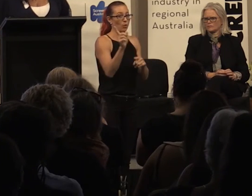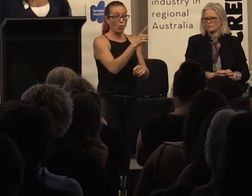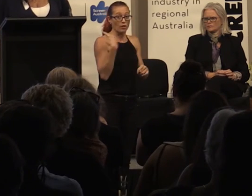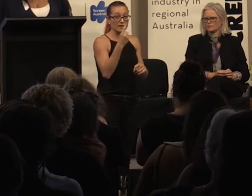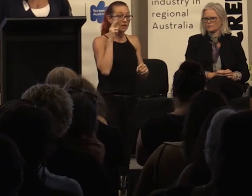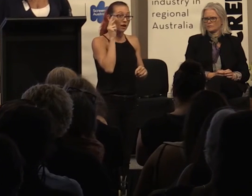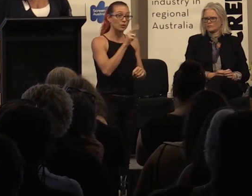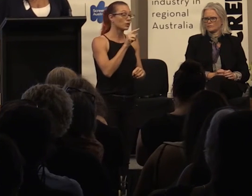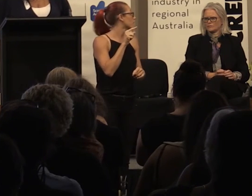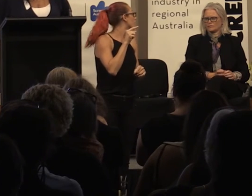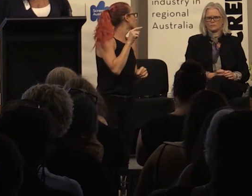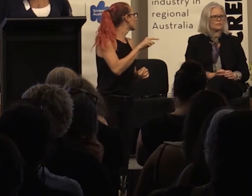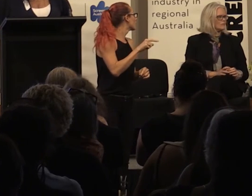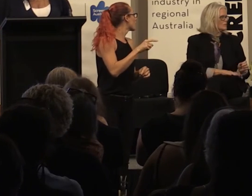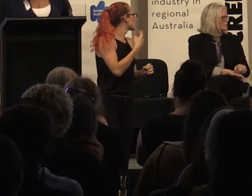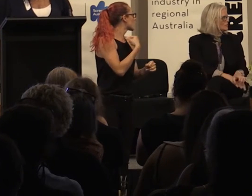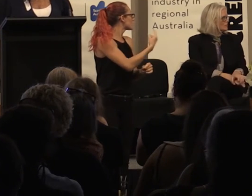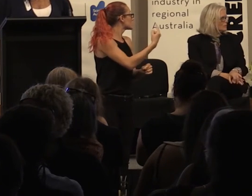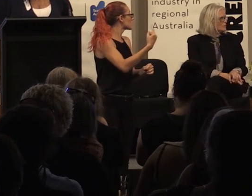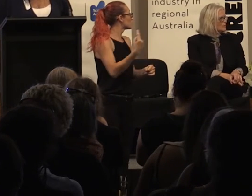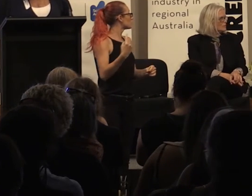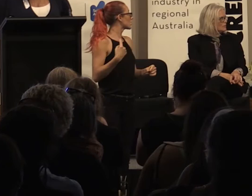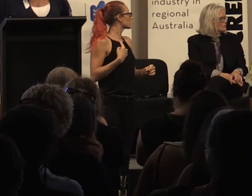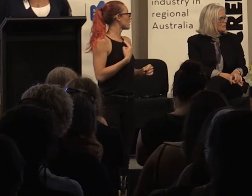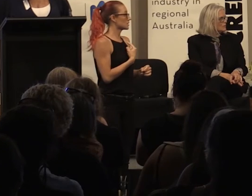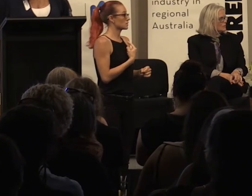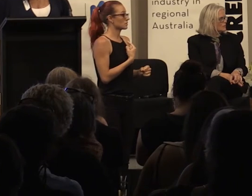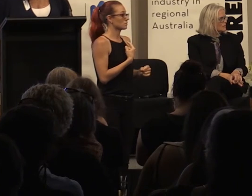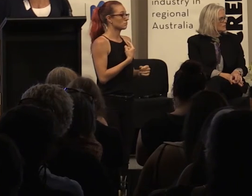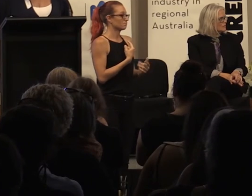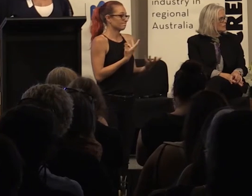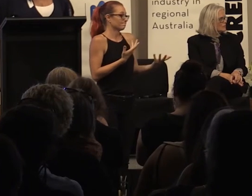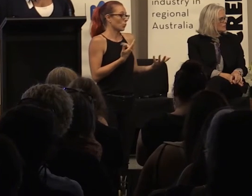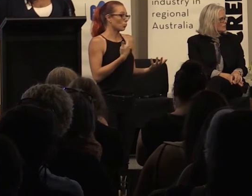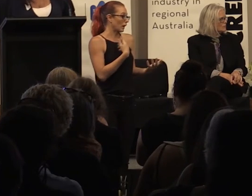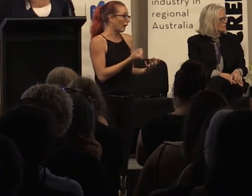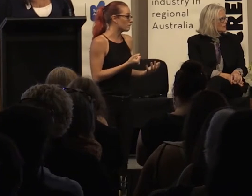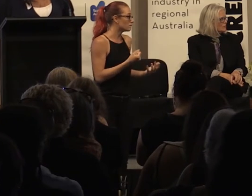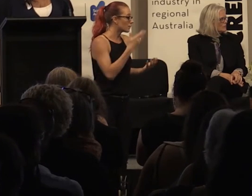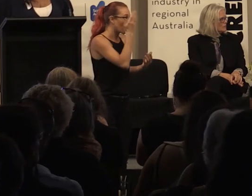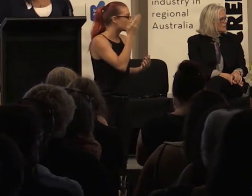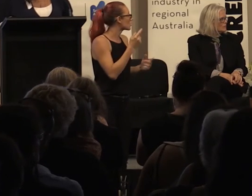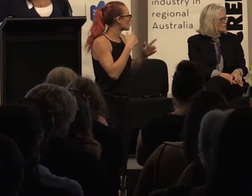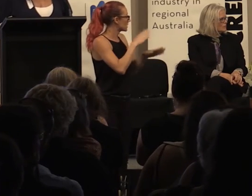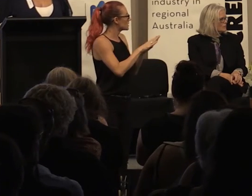a look at that. Because every single one of us, whether we want to admit it or not, has bias. We're starting on a similar process where we're doing